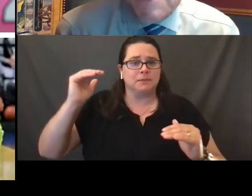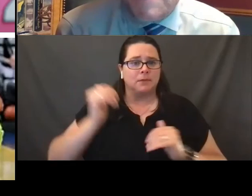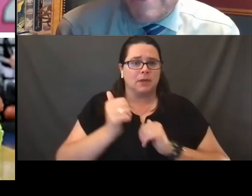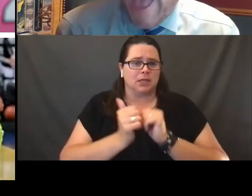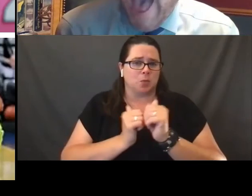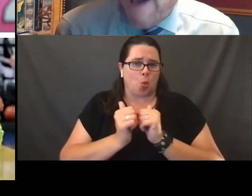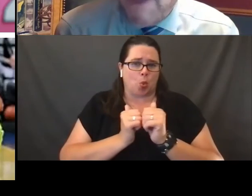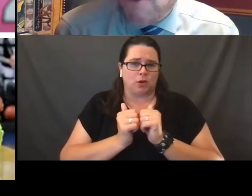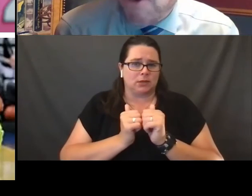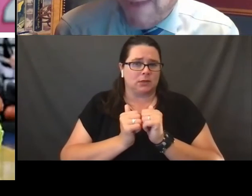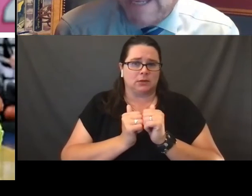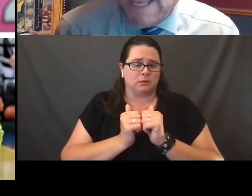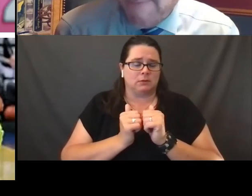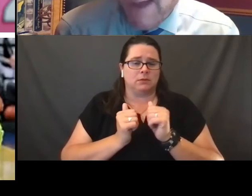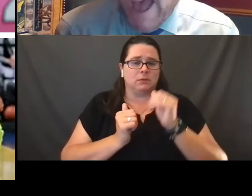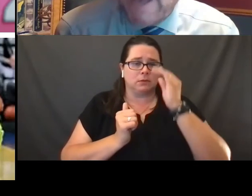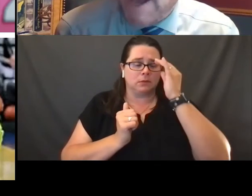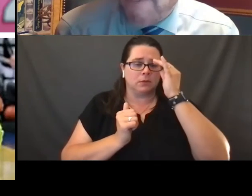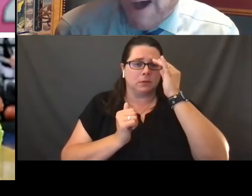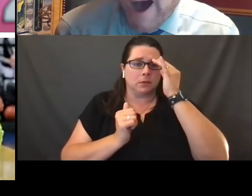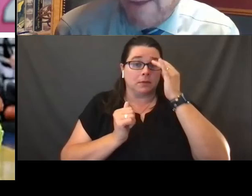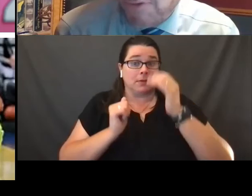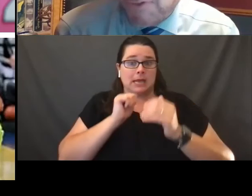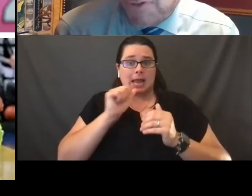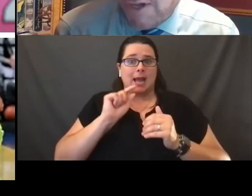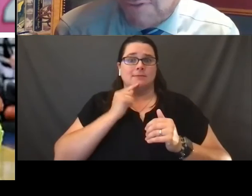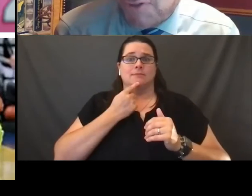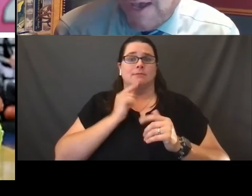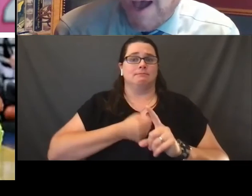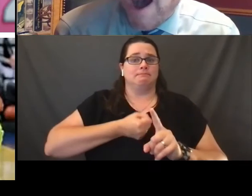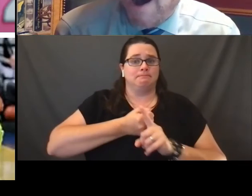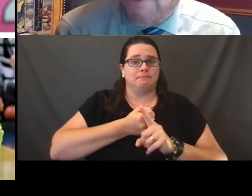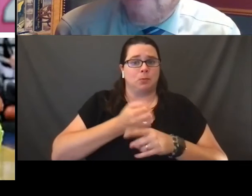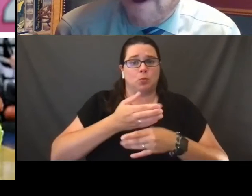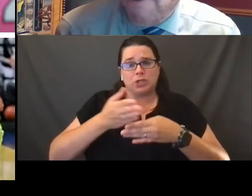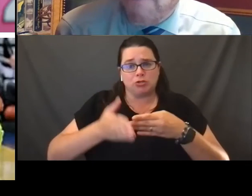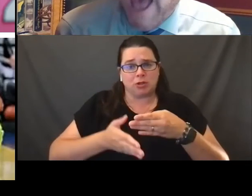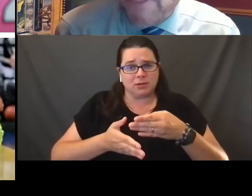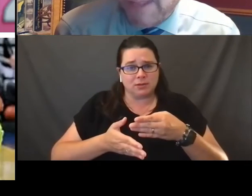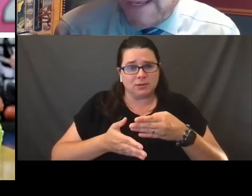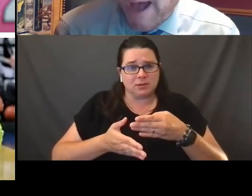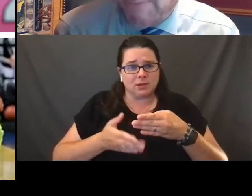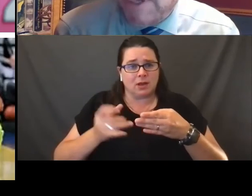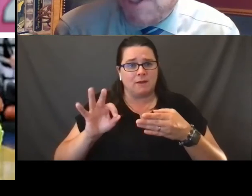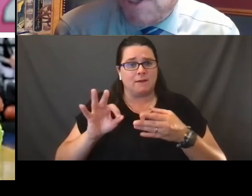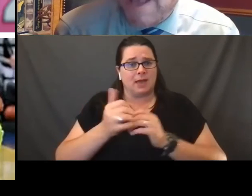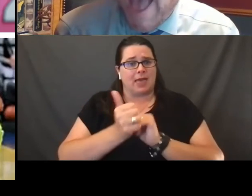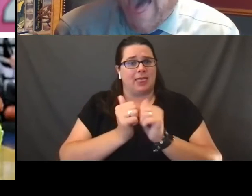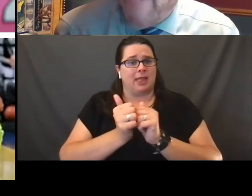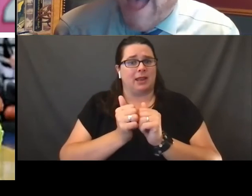It doesn't have a dramatic impact upon the results of athletic competition.